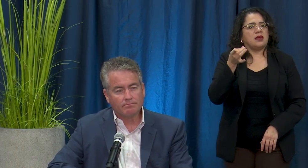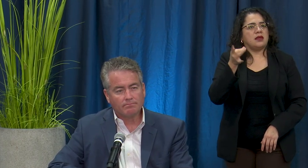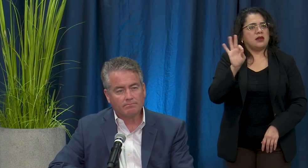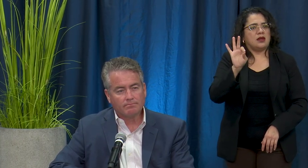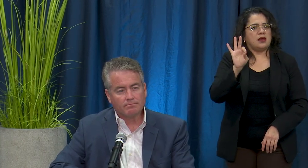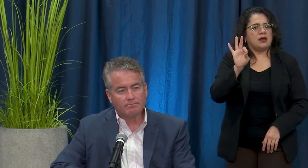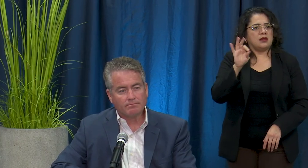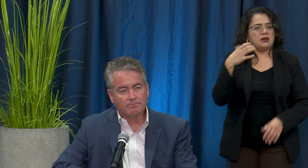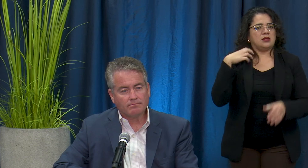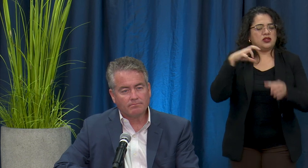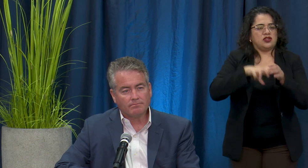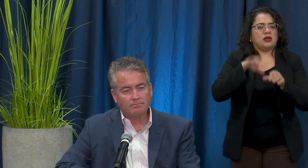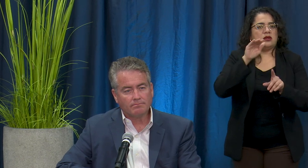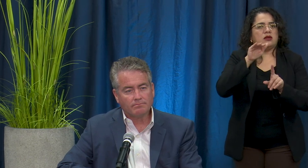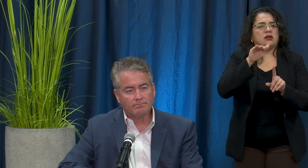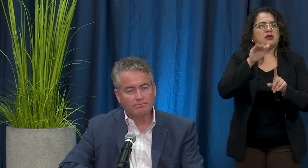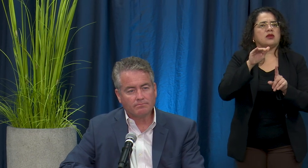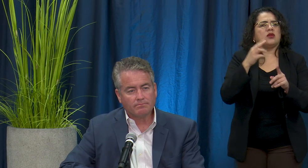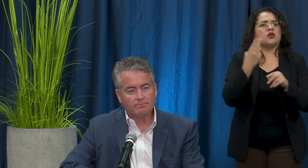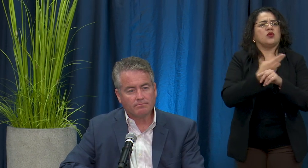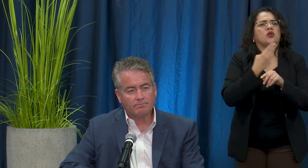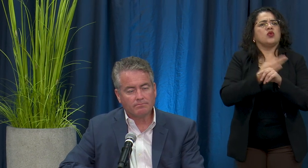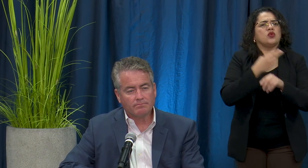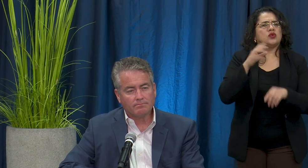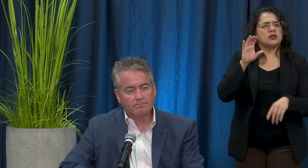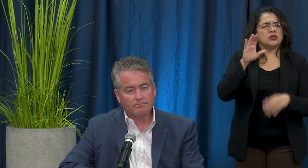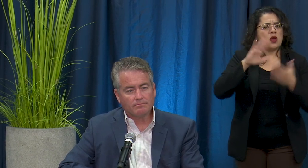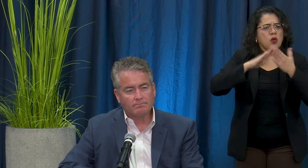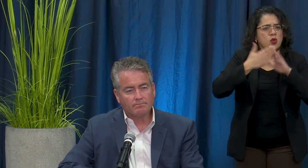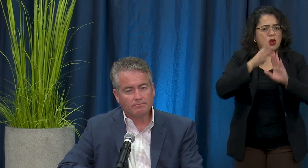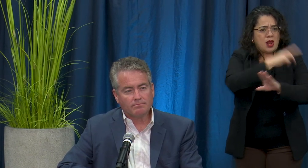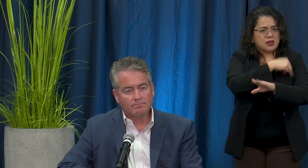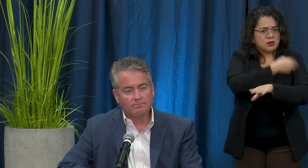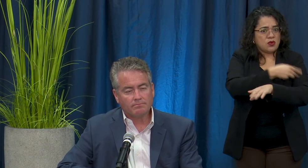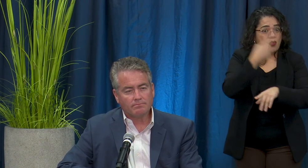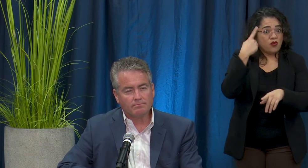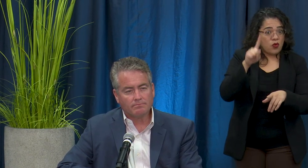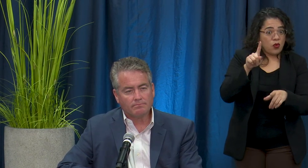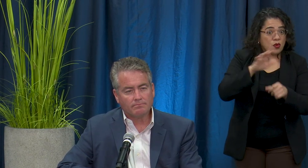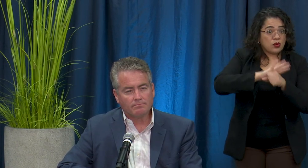operator for use as a COVID19 patient transfer facility, how much has Governor